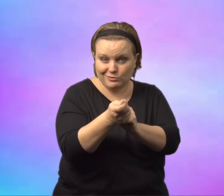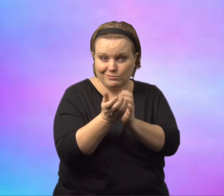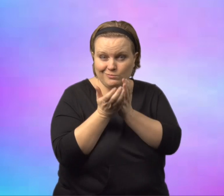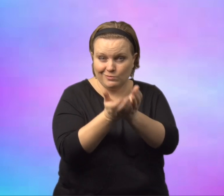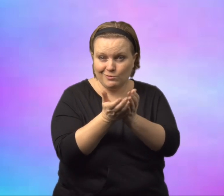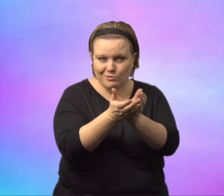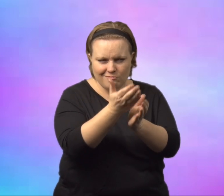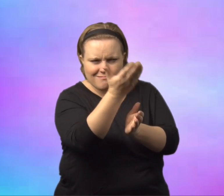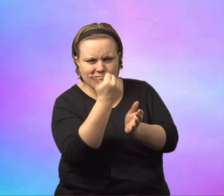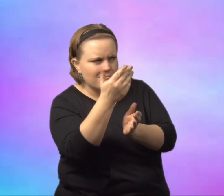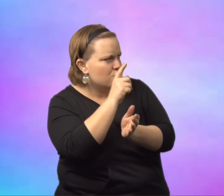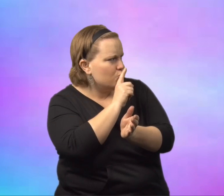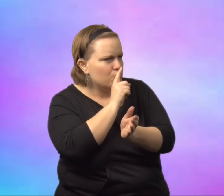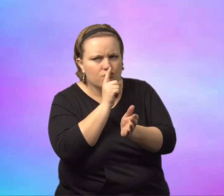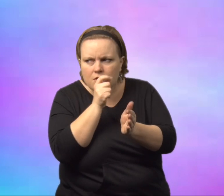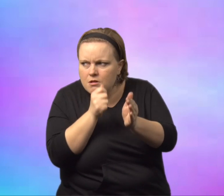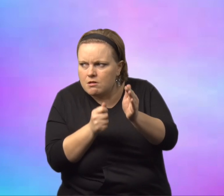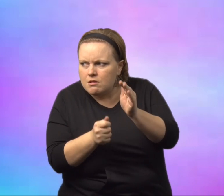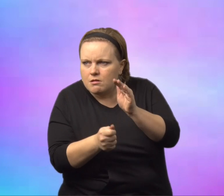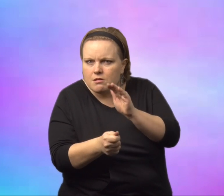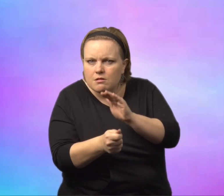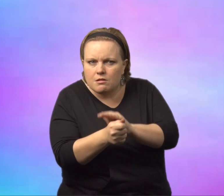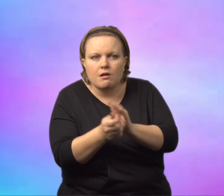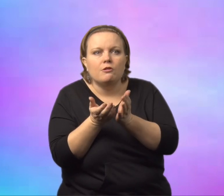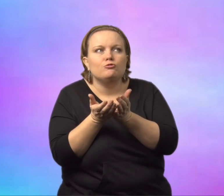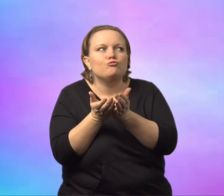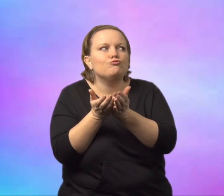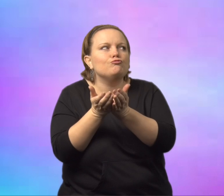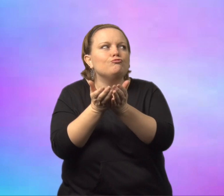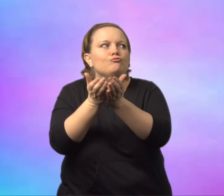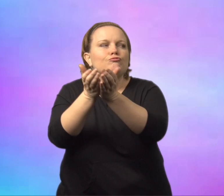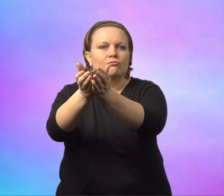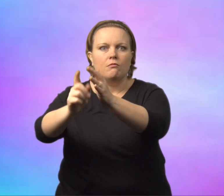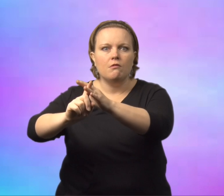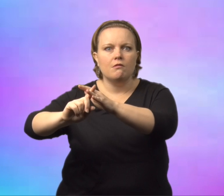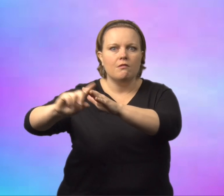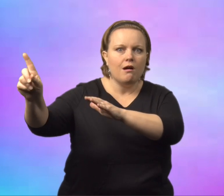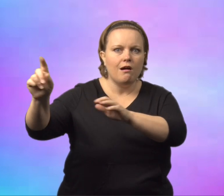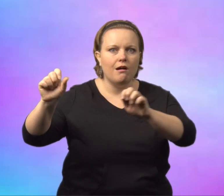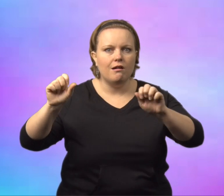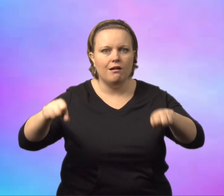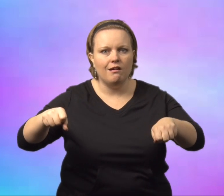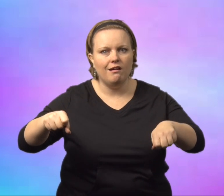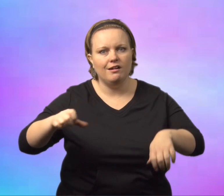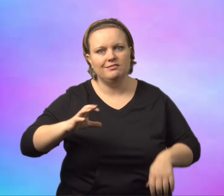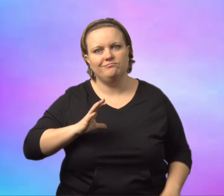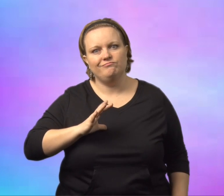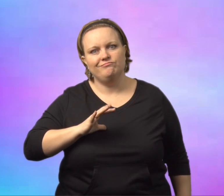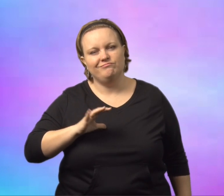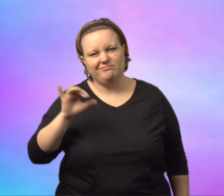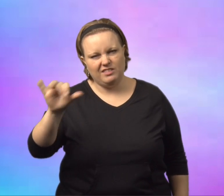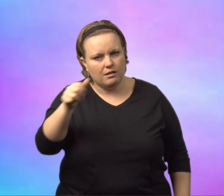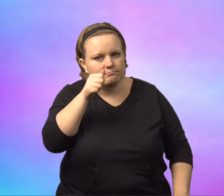The way that they did that was by using their fishing boats. They would have them come and put them in a hidden compartment and that would help them escape.